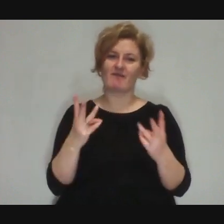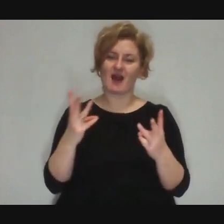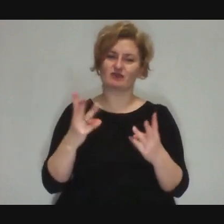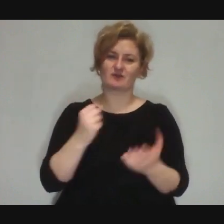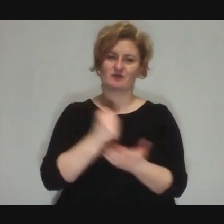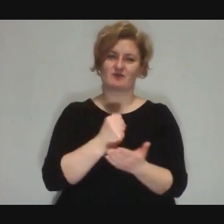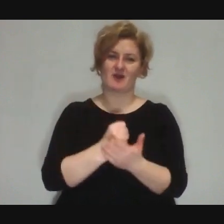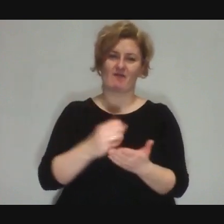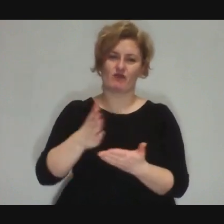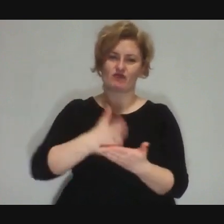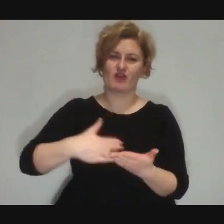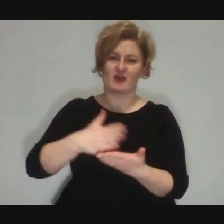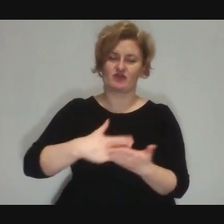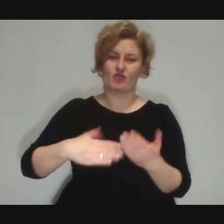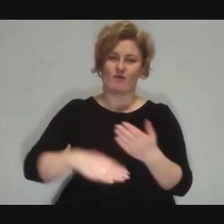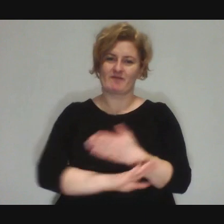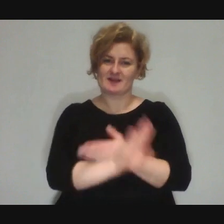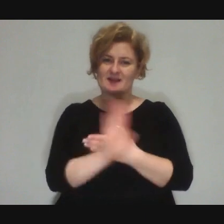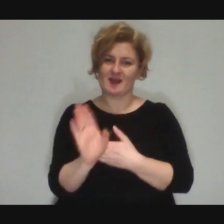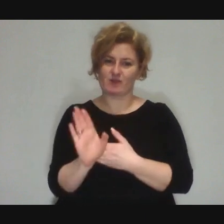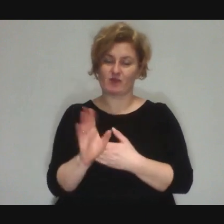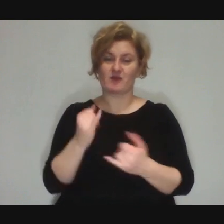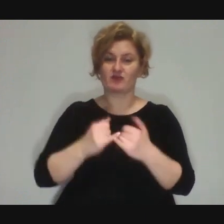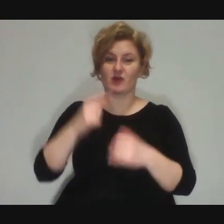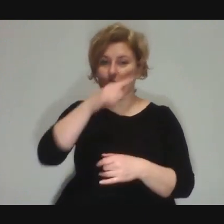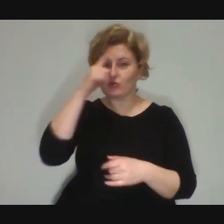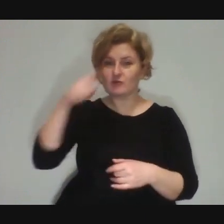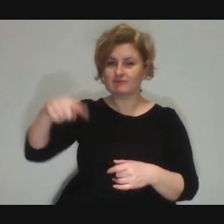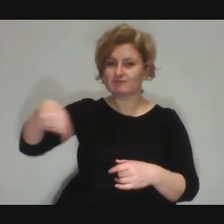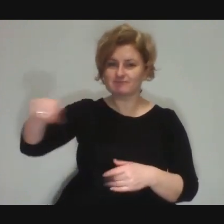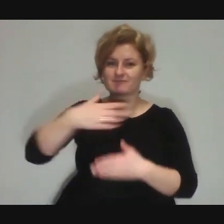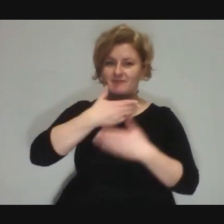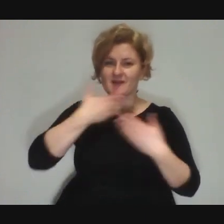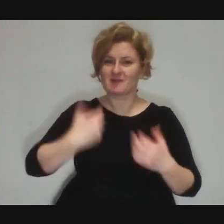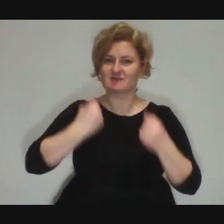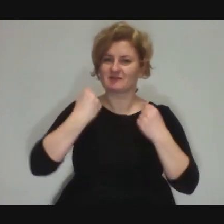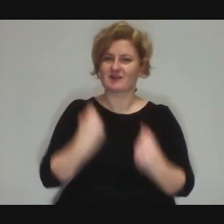when it comes to these performances, and if there is no audience it's hard, but!